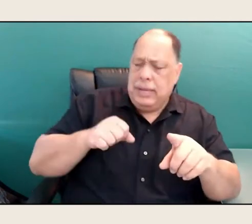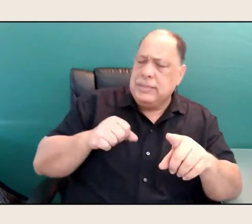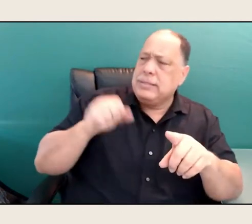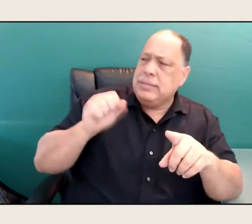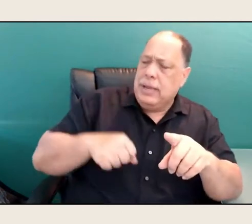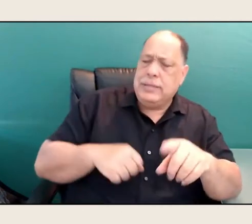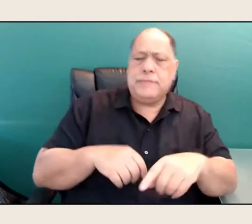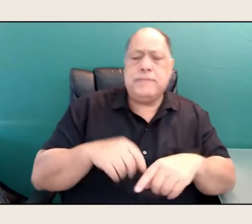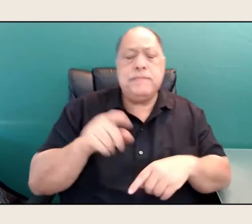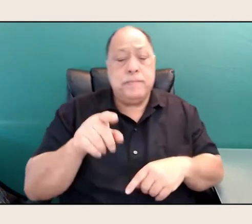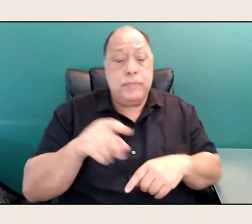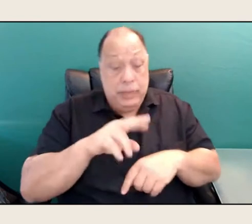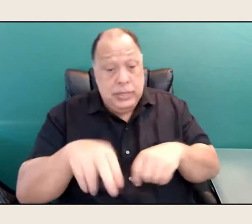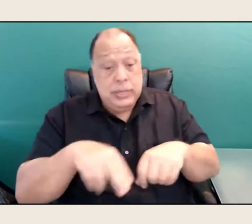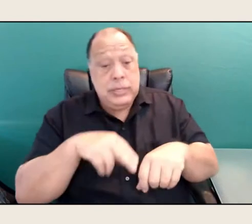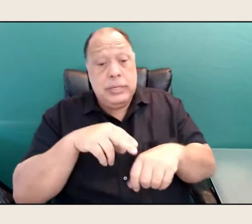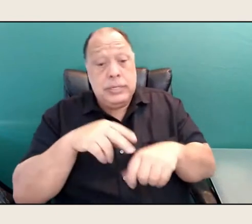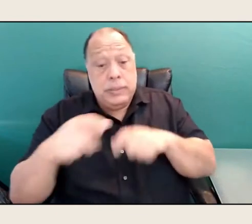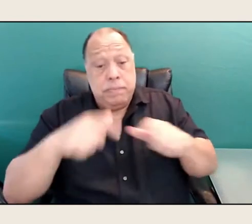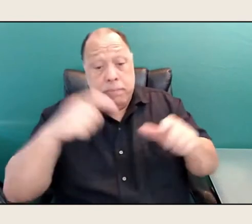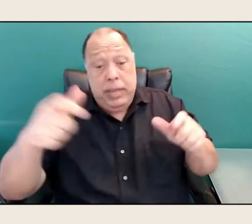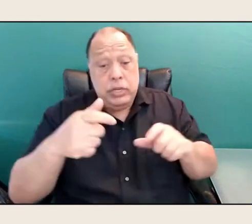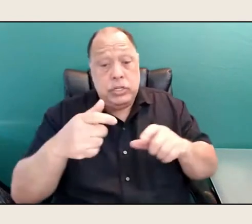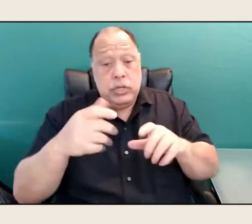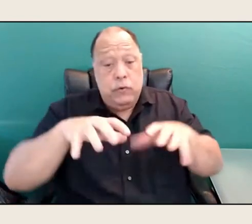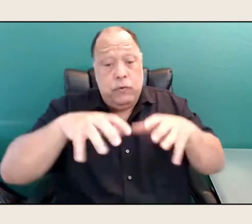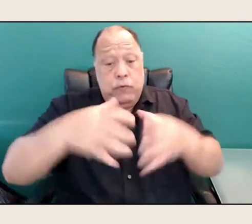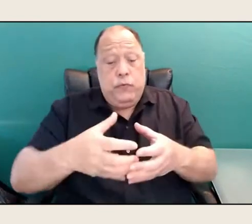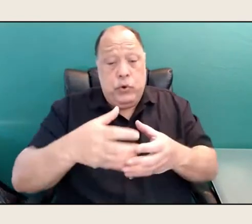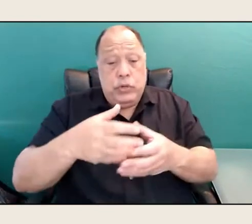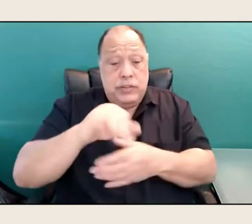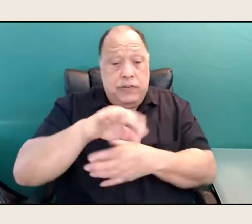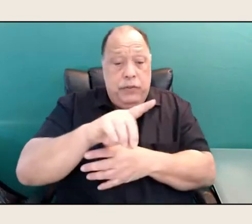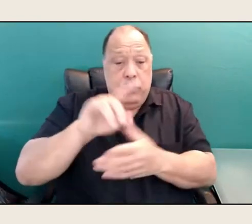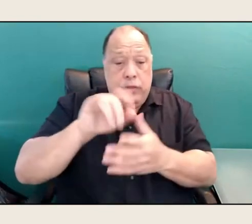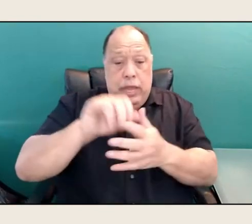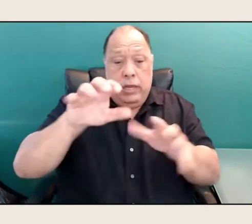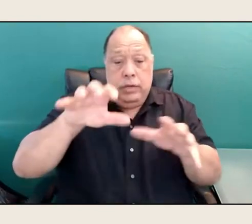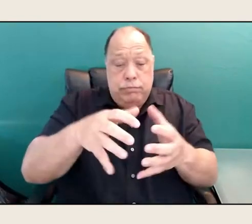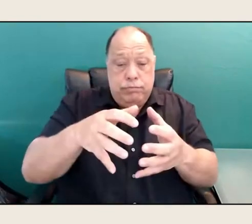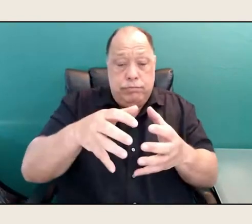It was a major force field that shifted. Although at this point, as we watch